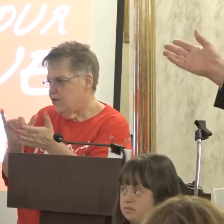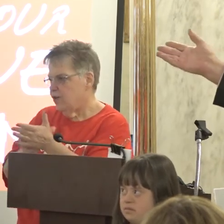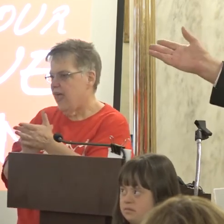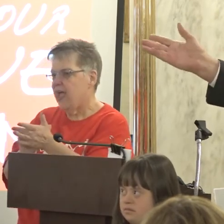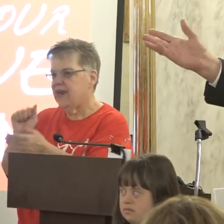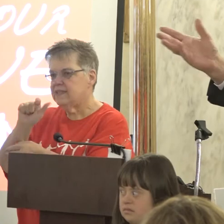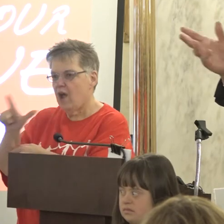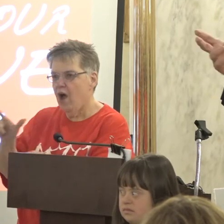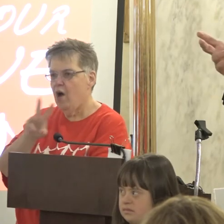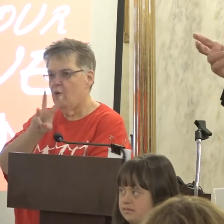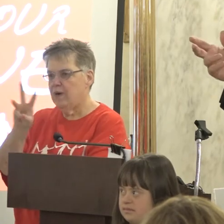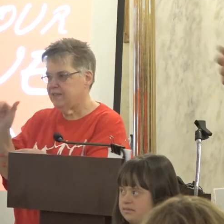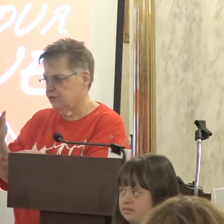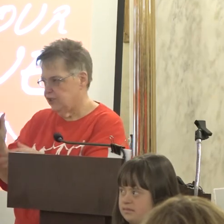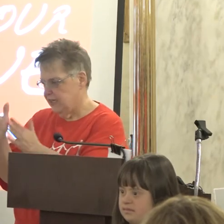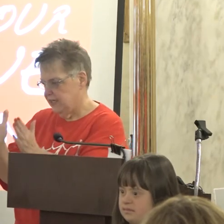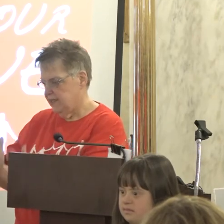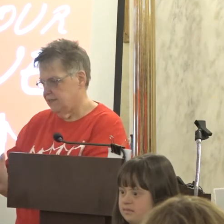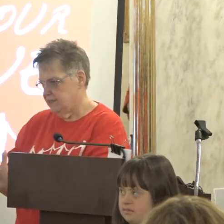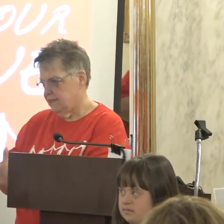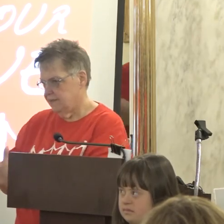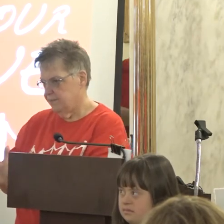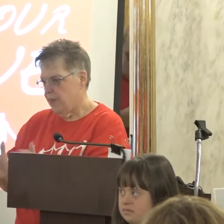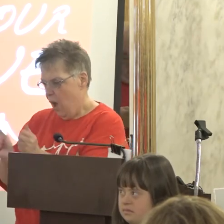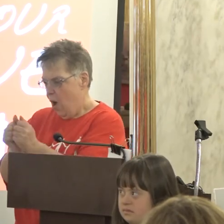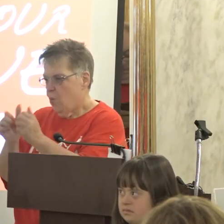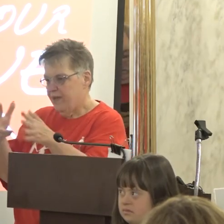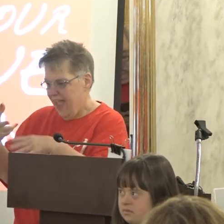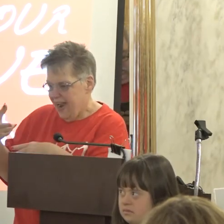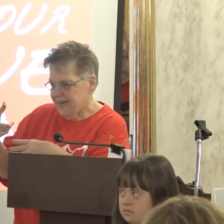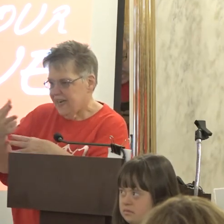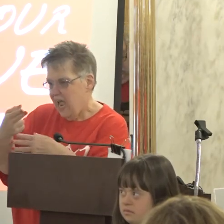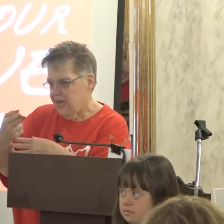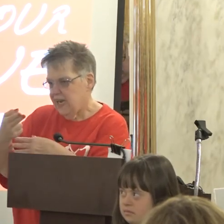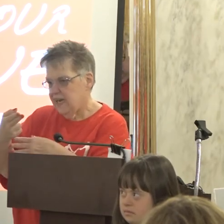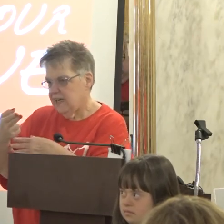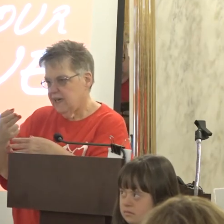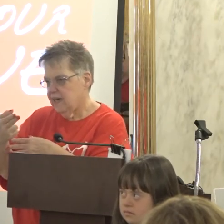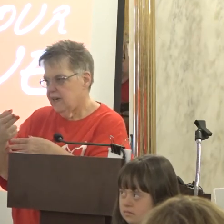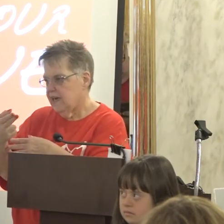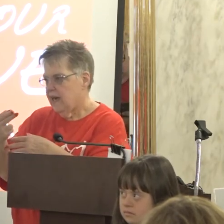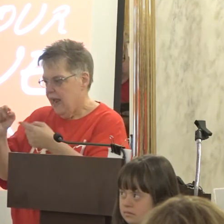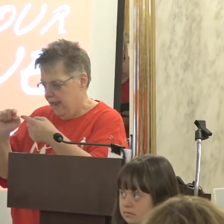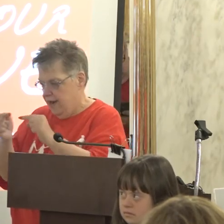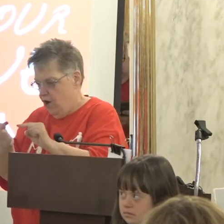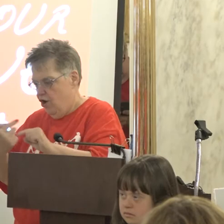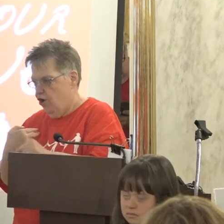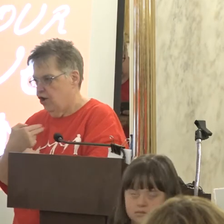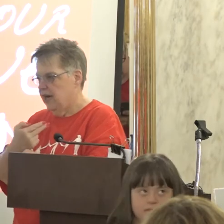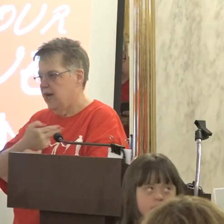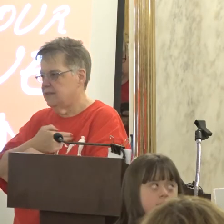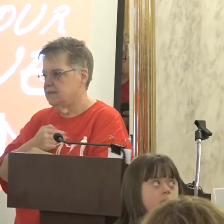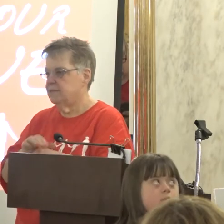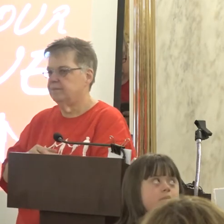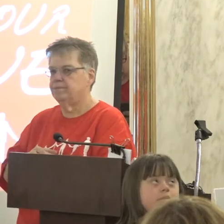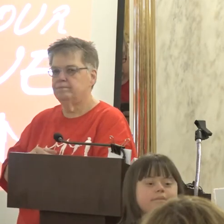West Virginians Without cutting into the bone and hurting us Now